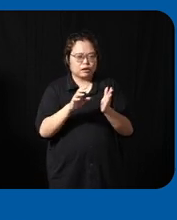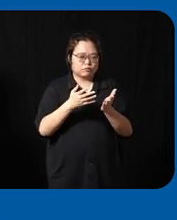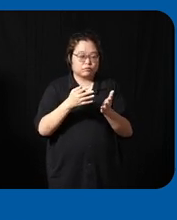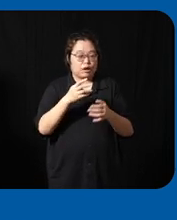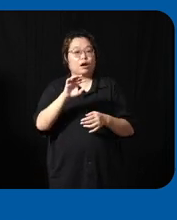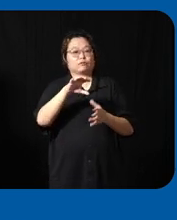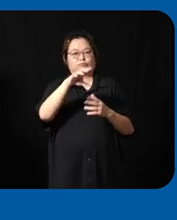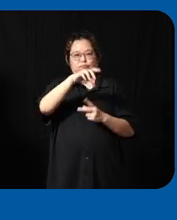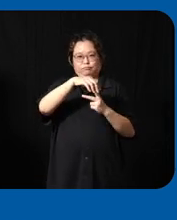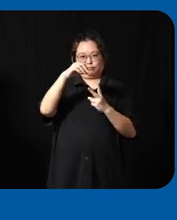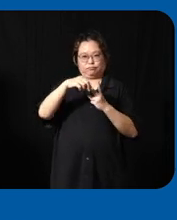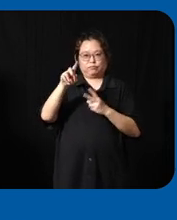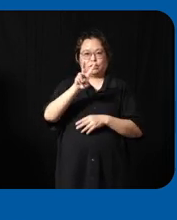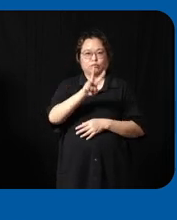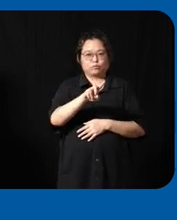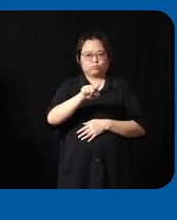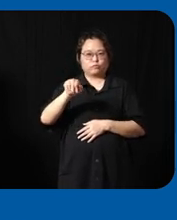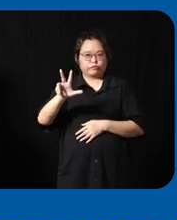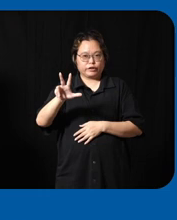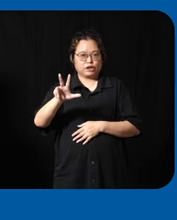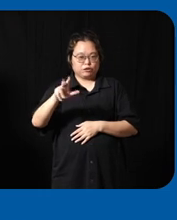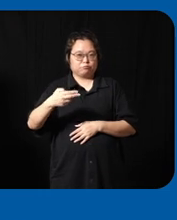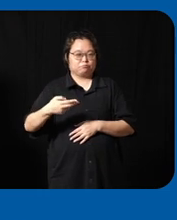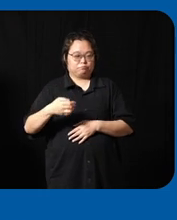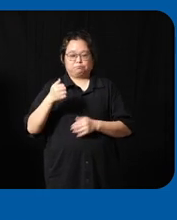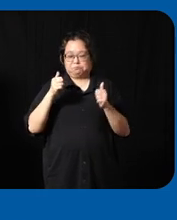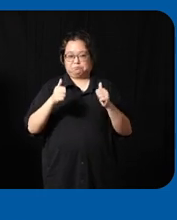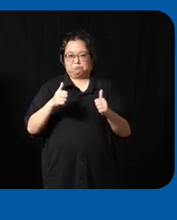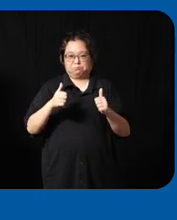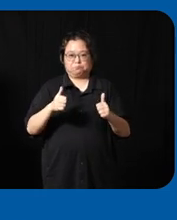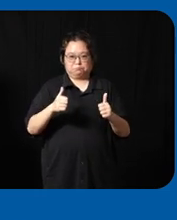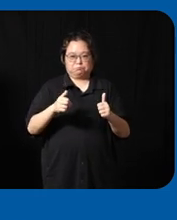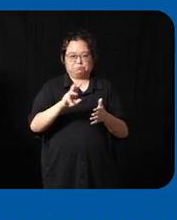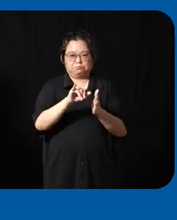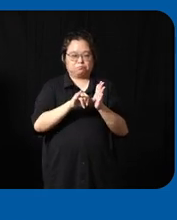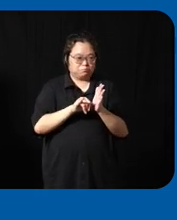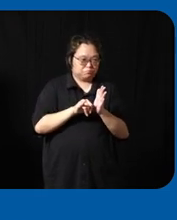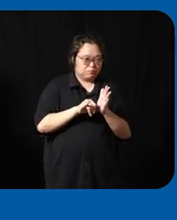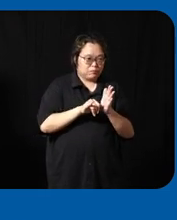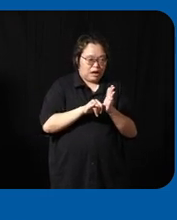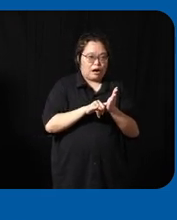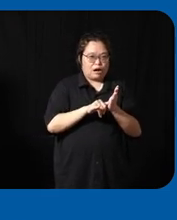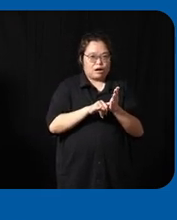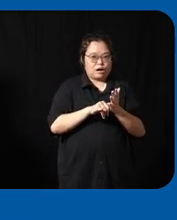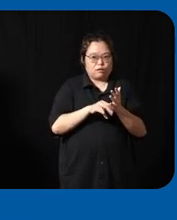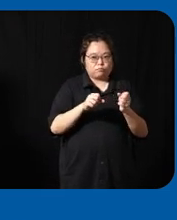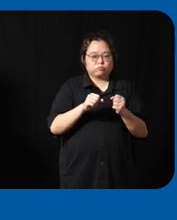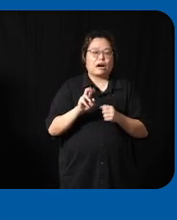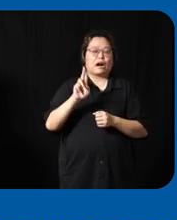to three which we think has got a high chance of community deployment and upscale heing uh so then